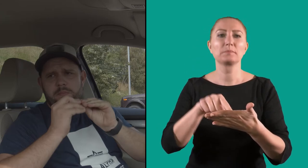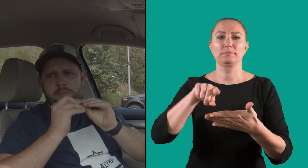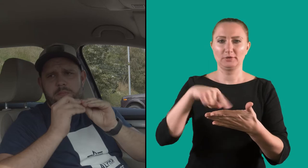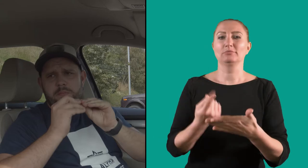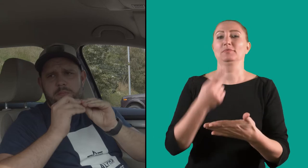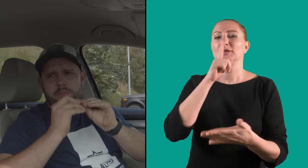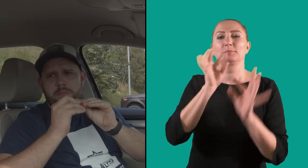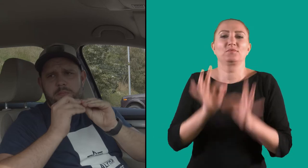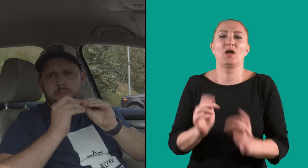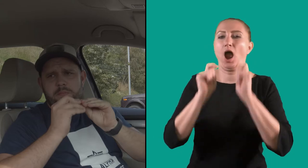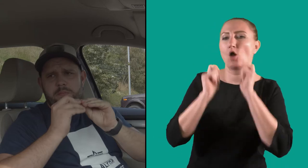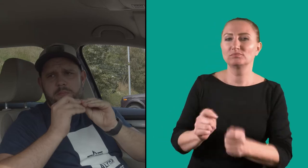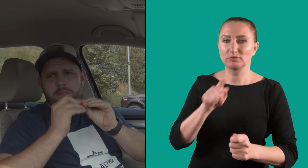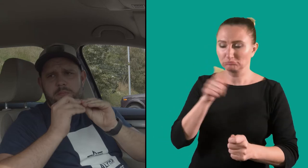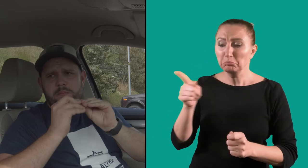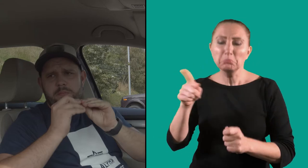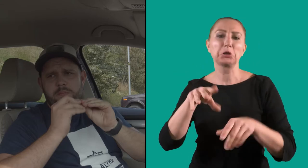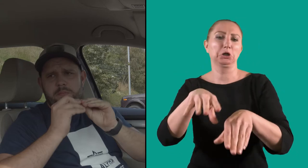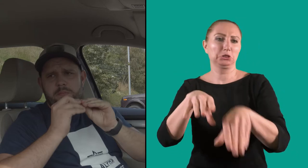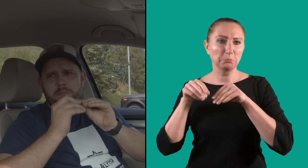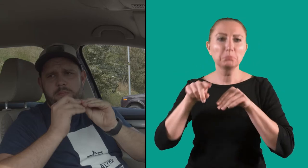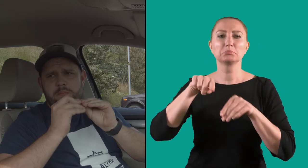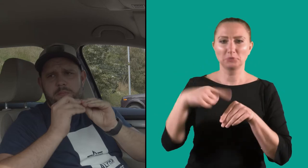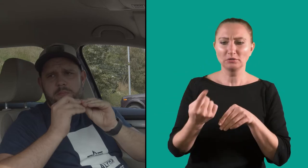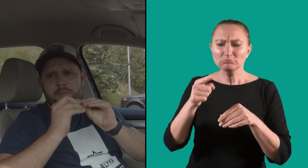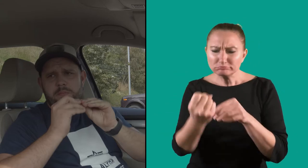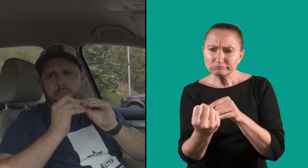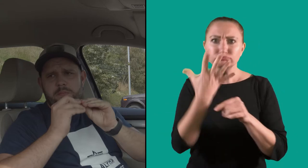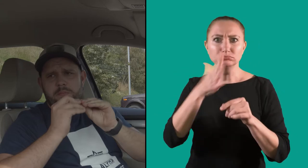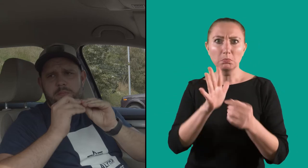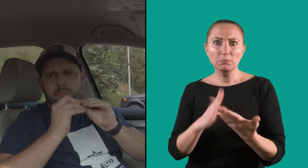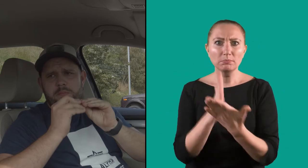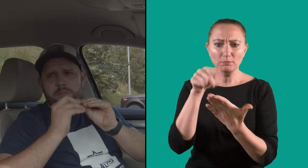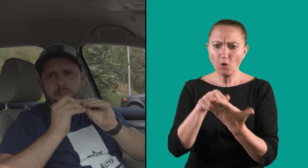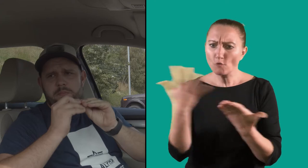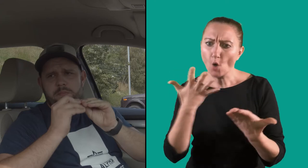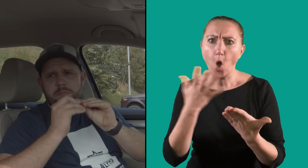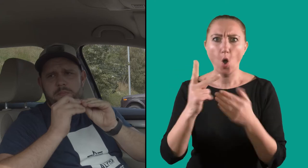When the order arrives, he accepts the order, show him a map